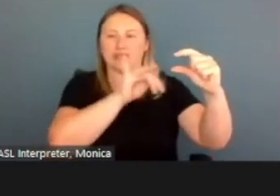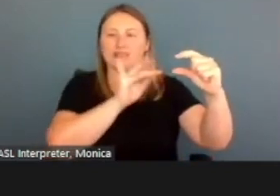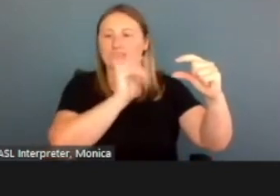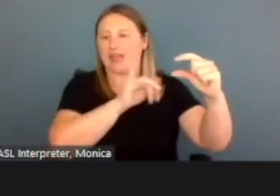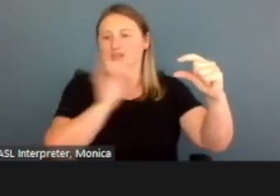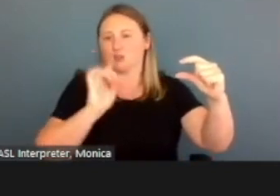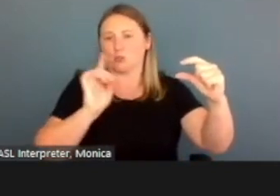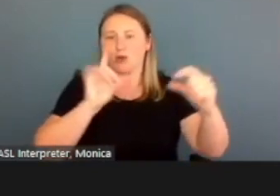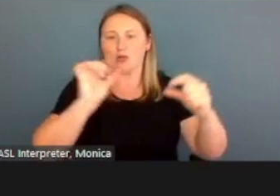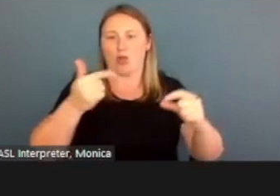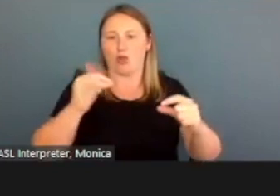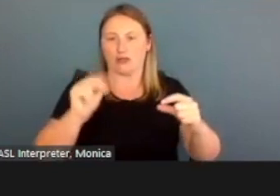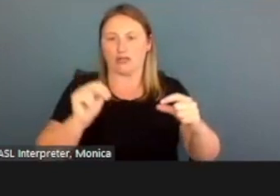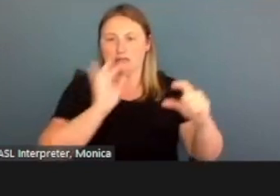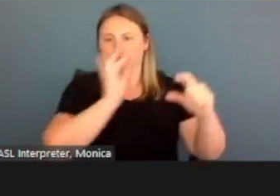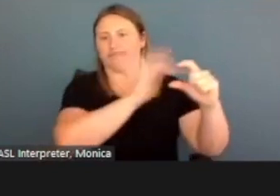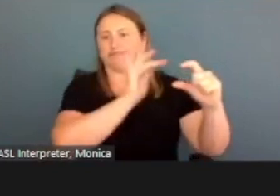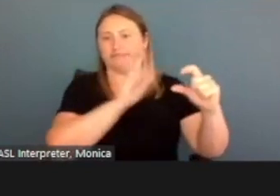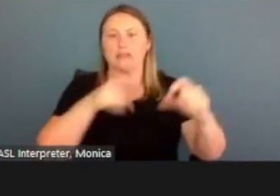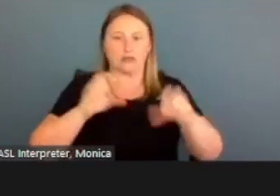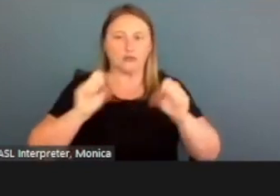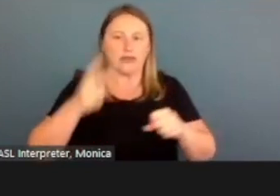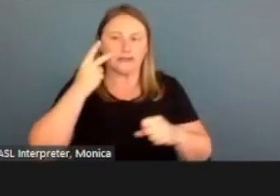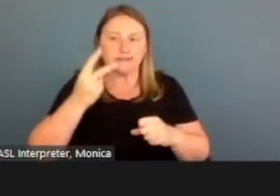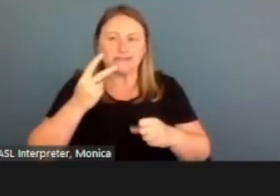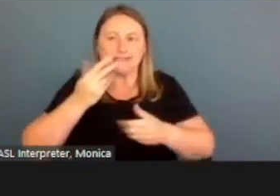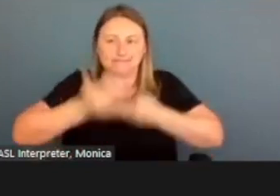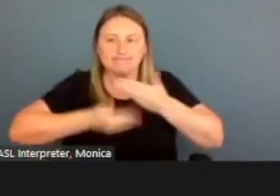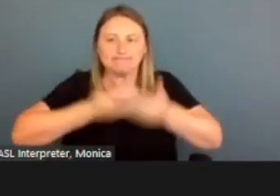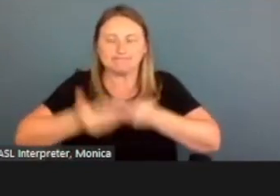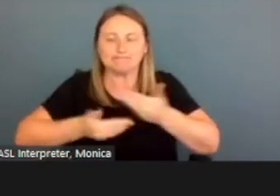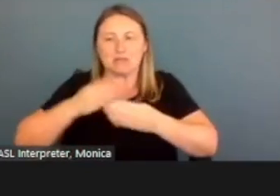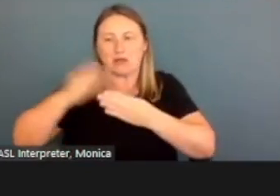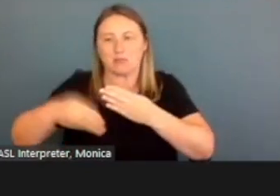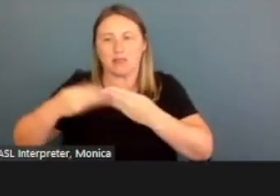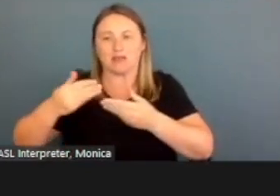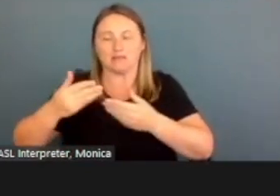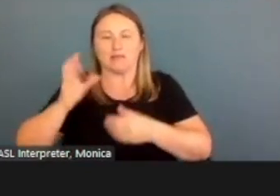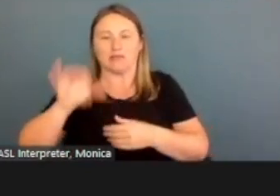And we'll be able to see that as we complete this process. But I just wanted to note that here.